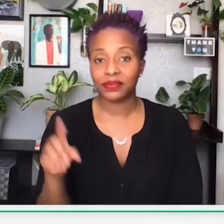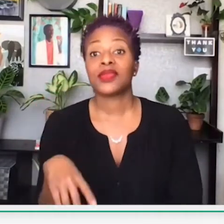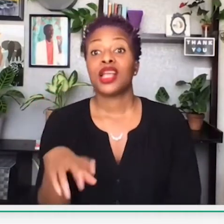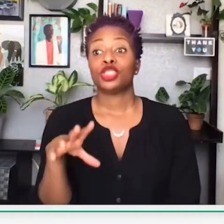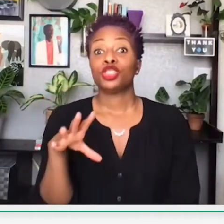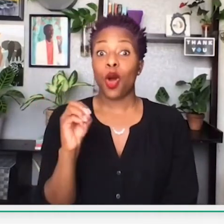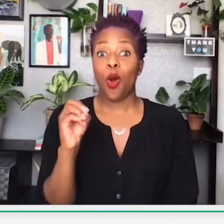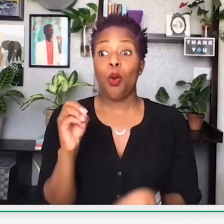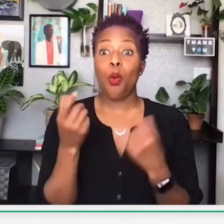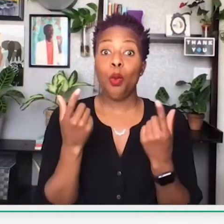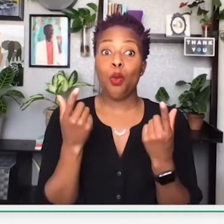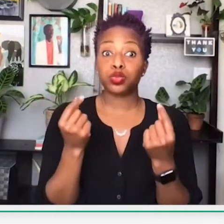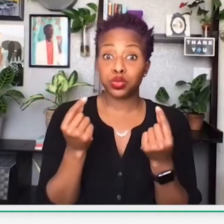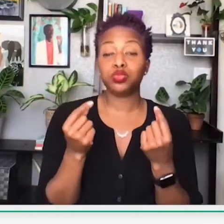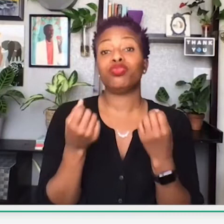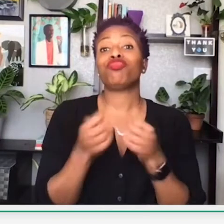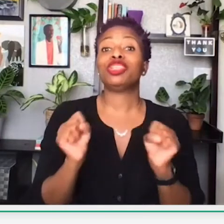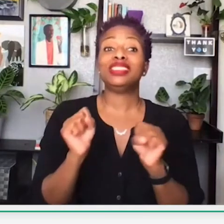announced the emancipation of the slaves.